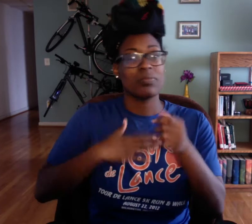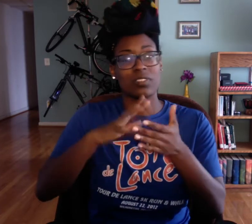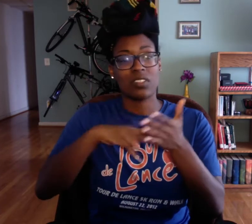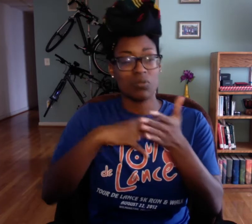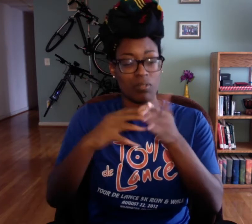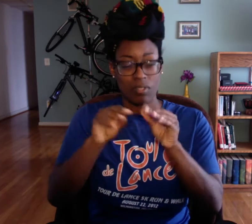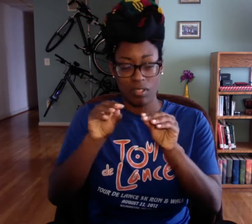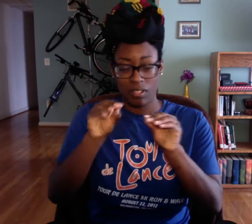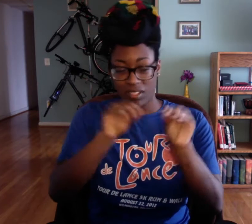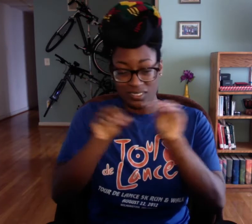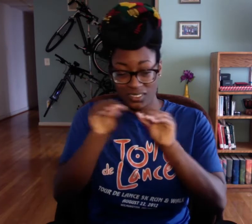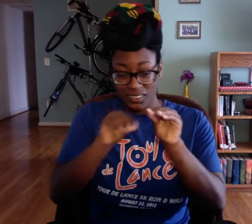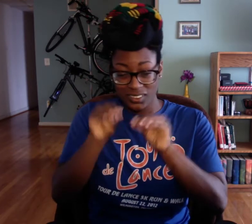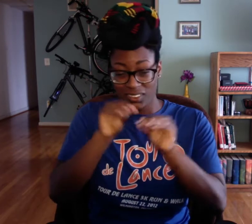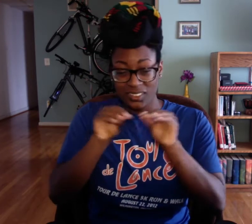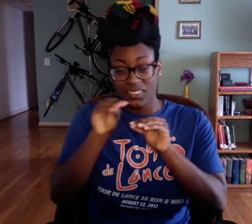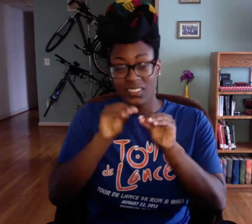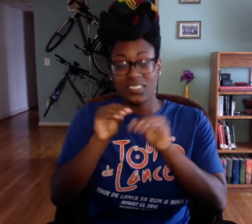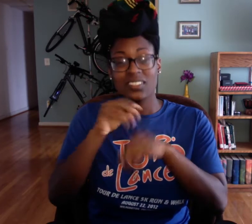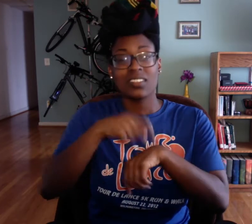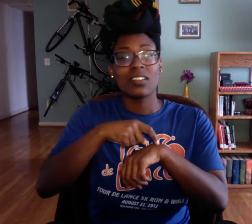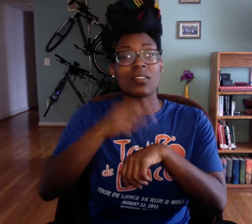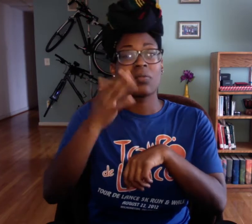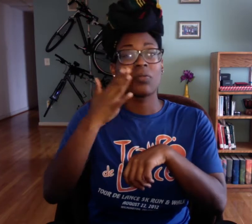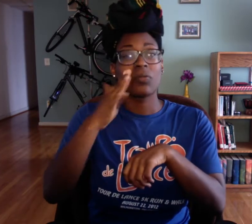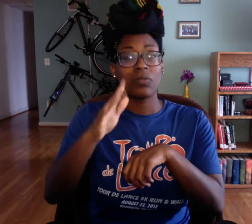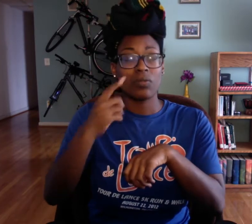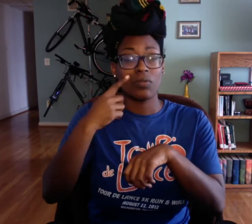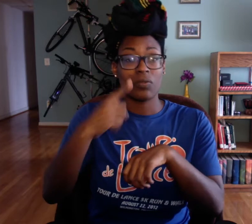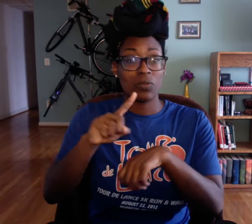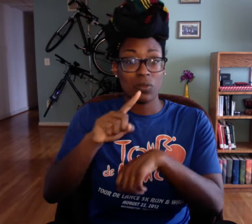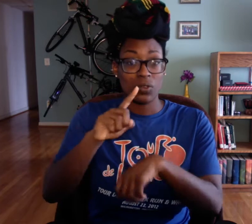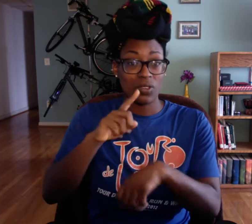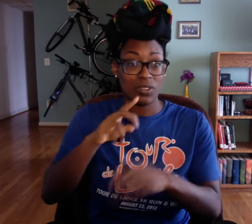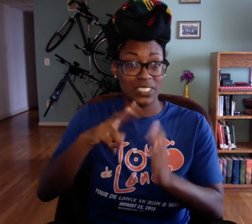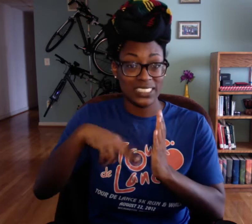How I'm gonna manage my schedule to fit all of it in.